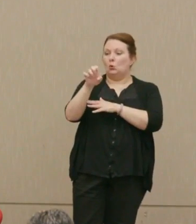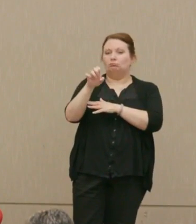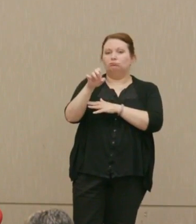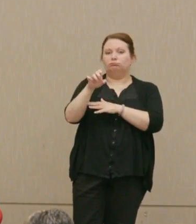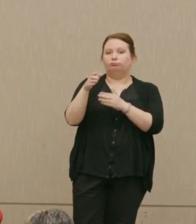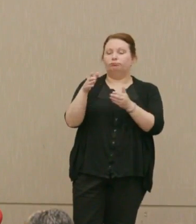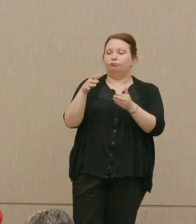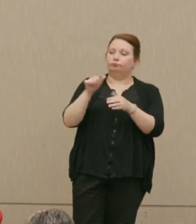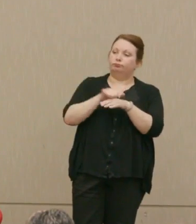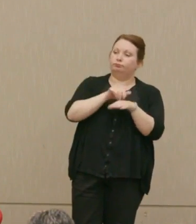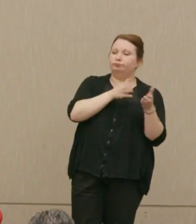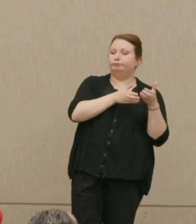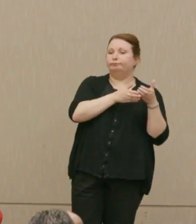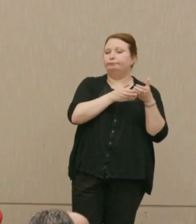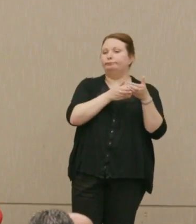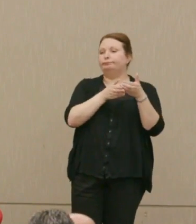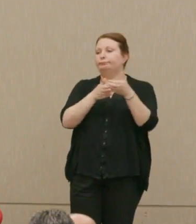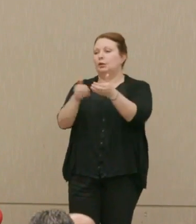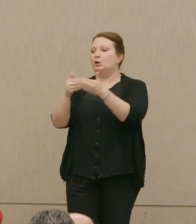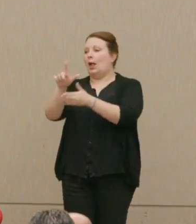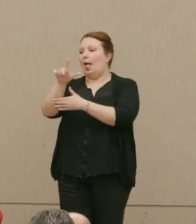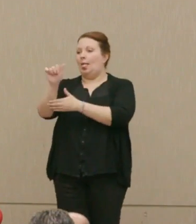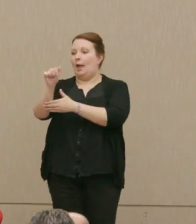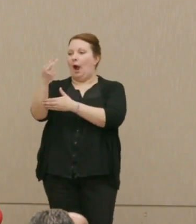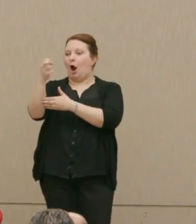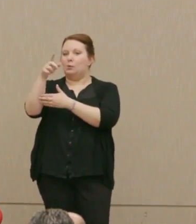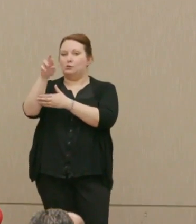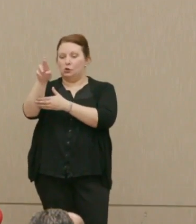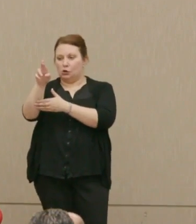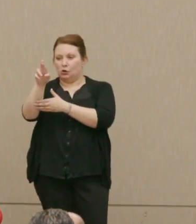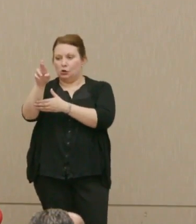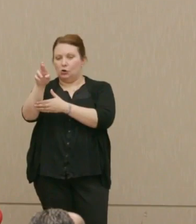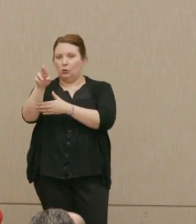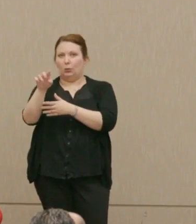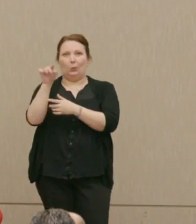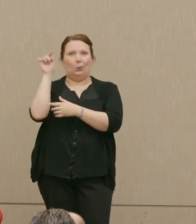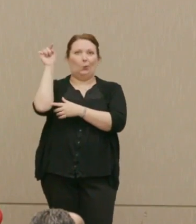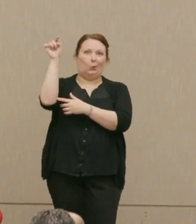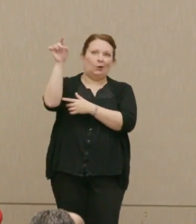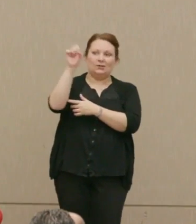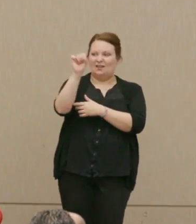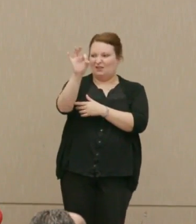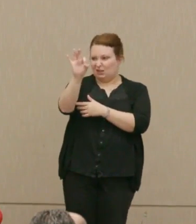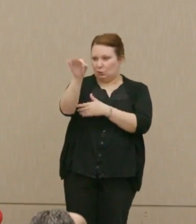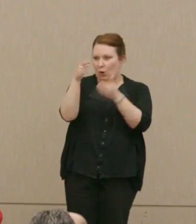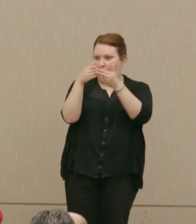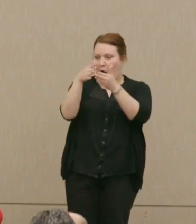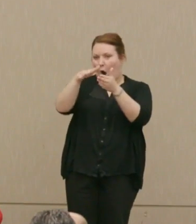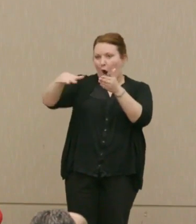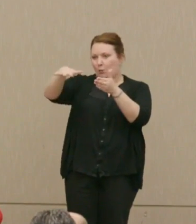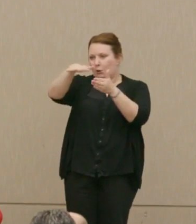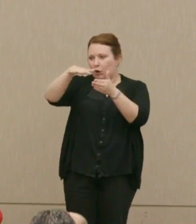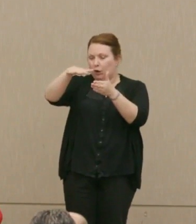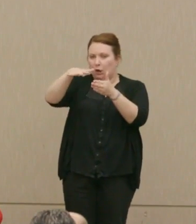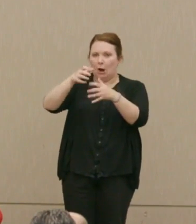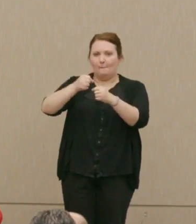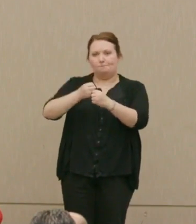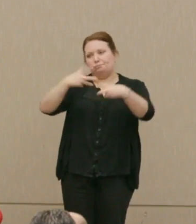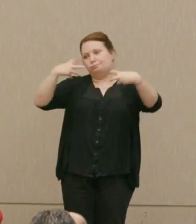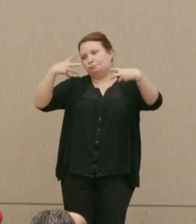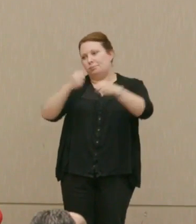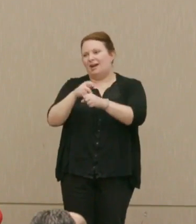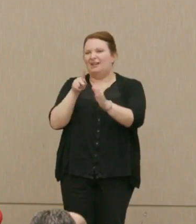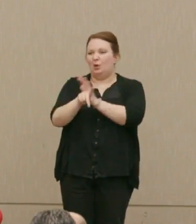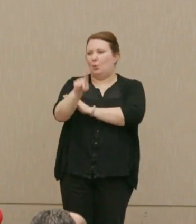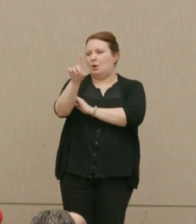if necessary, Los Angeles harbor, Long Beach, or San Francisco harbor, and kill maybe 100,000